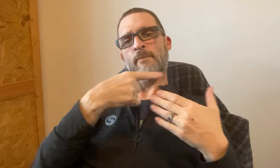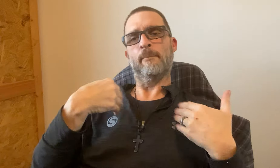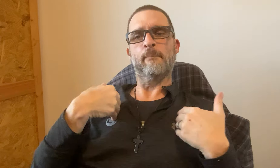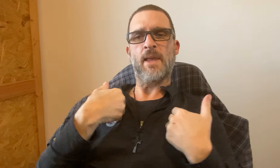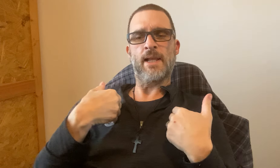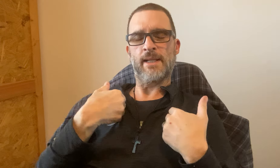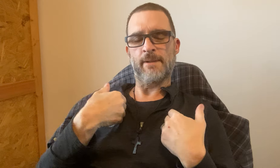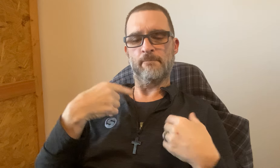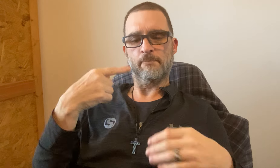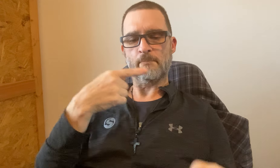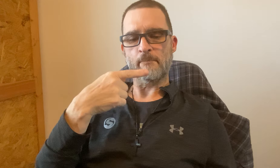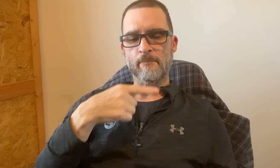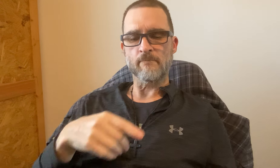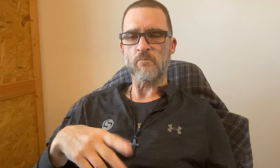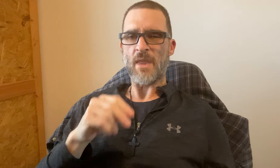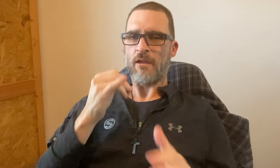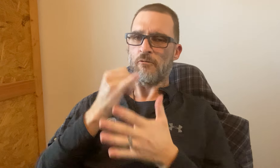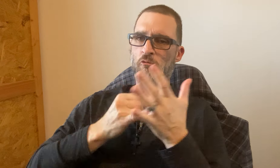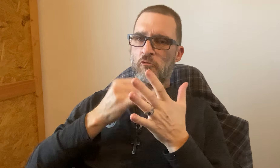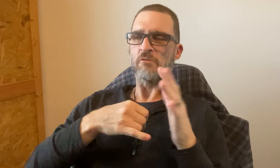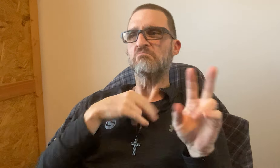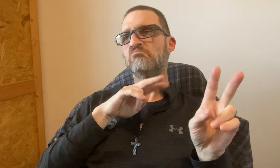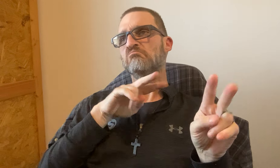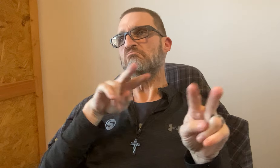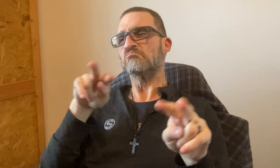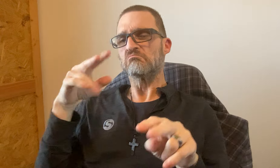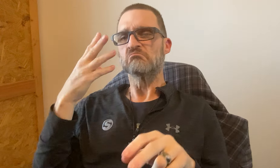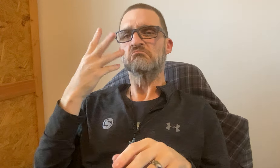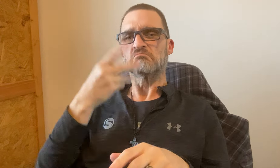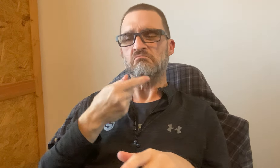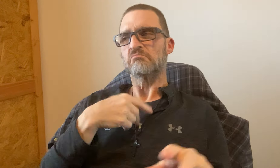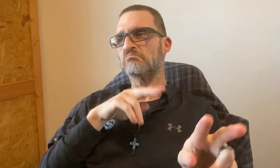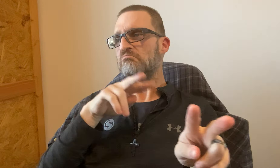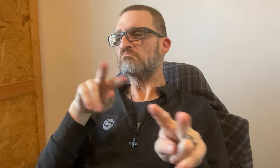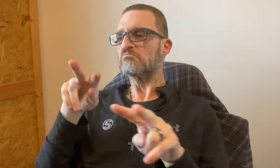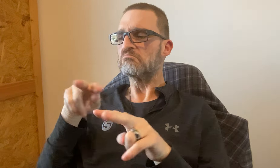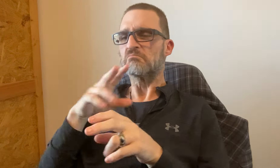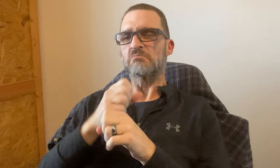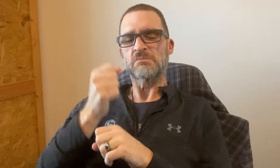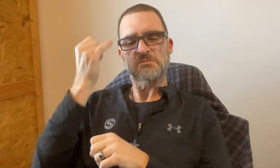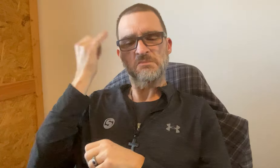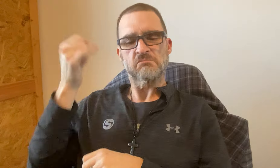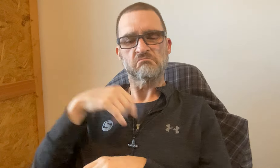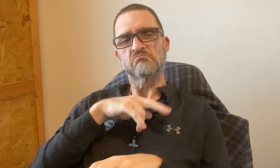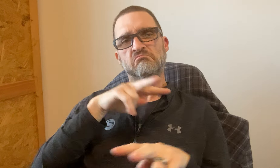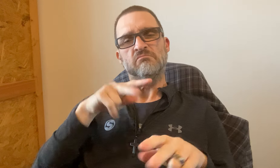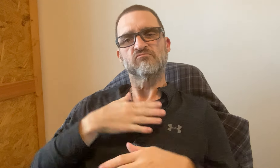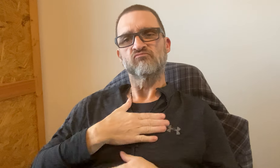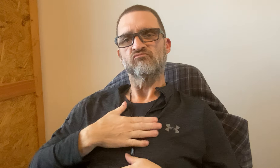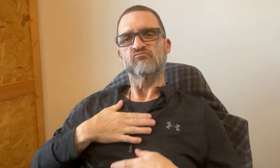fund raising for the manatees and artworks. I looked around there and it was pretty. We looked and got the idea what it's about.